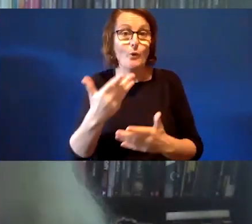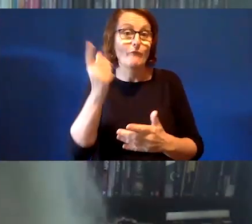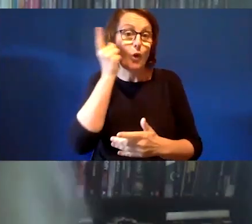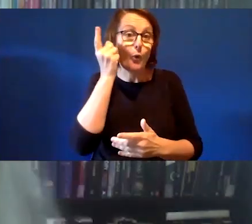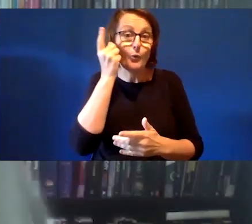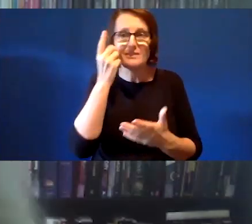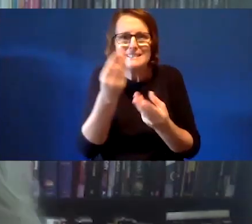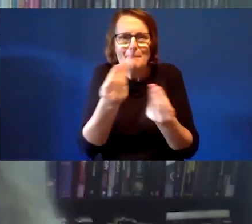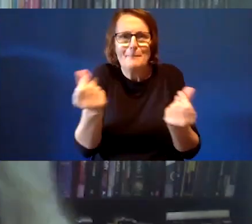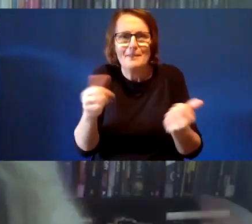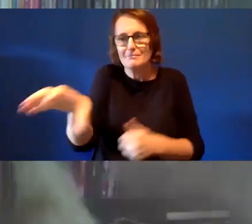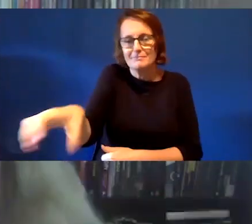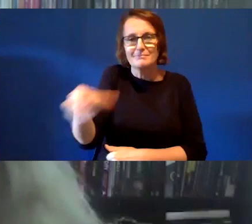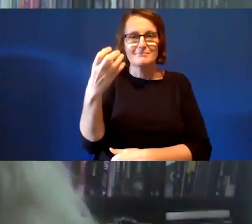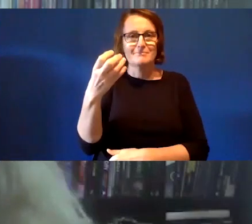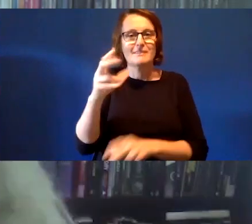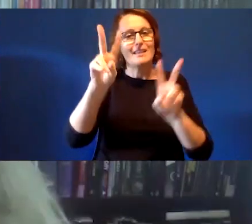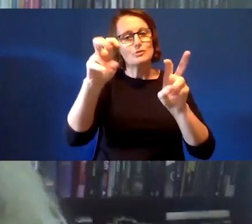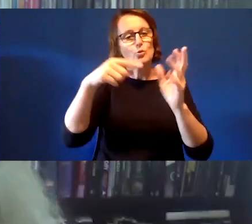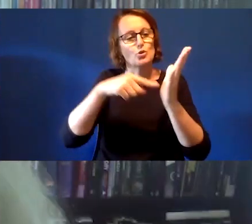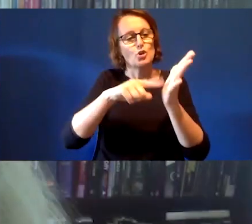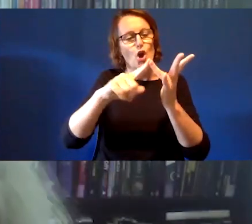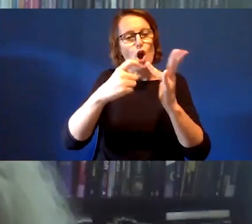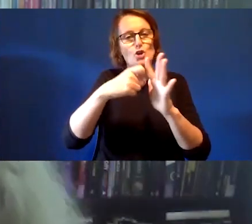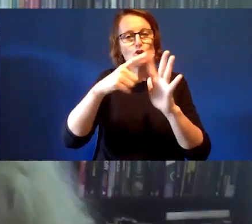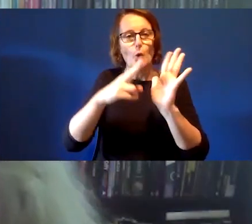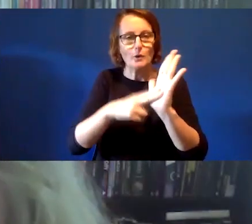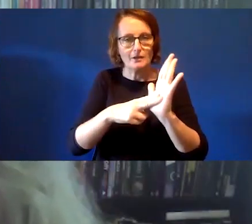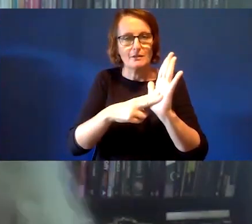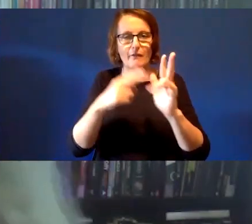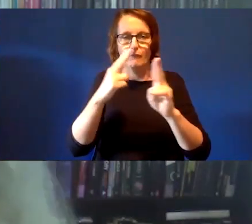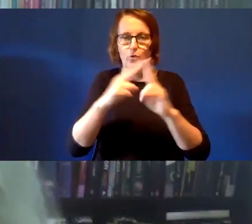This is a gathering token that you can offer to the space. So, you can